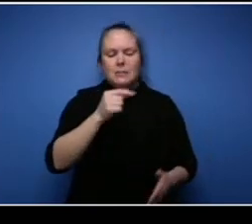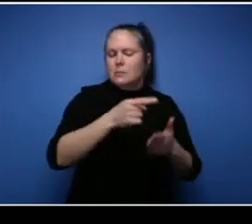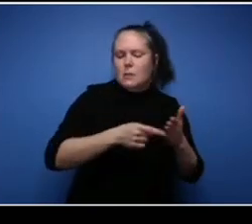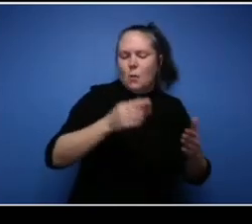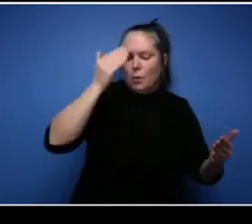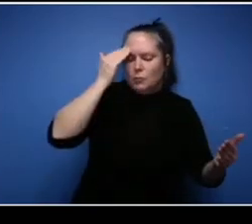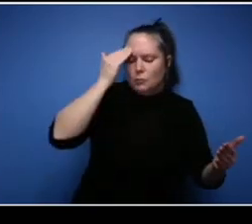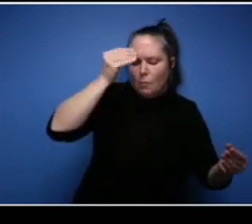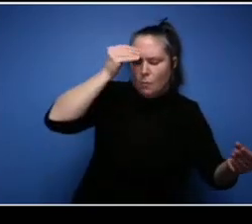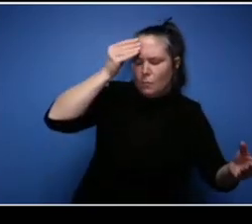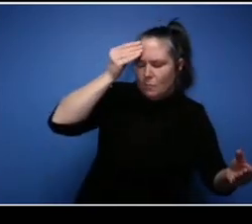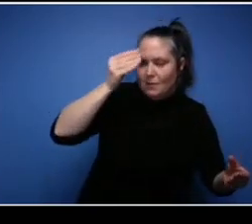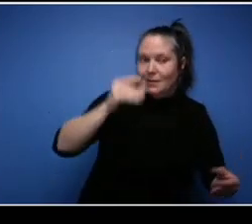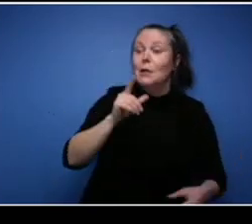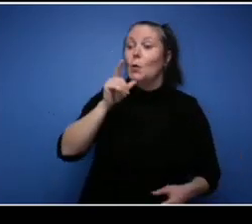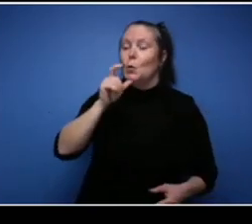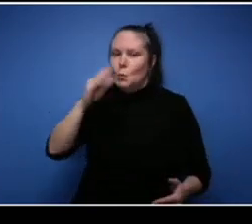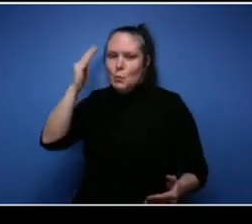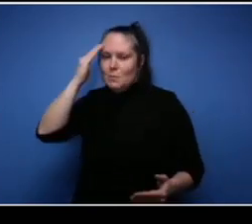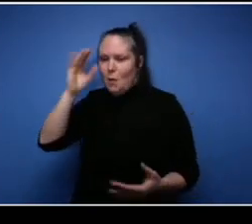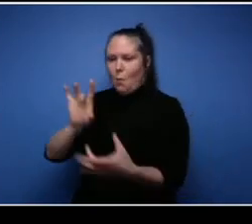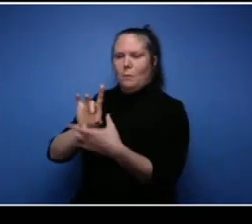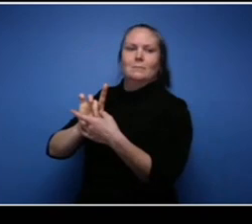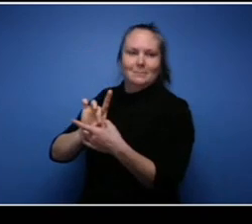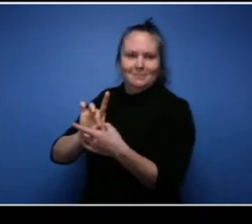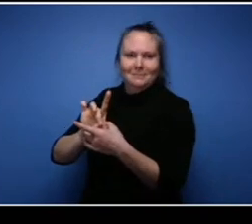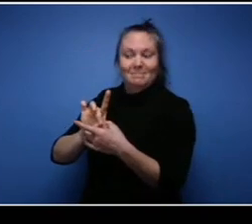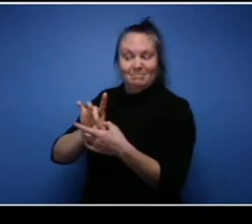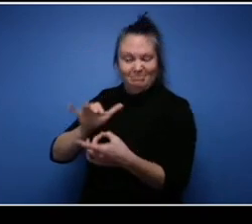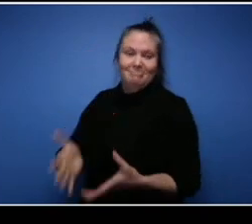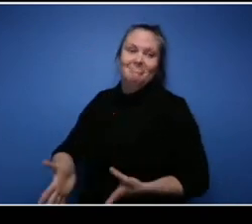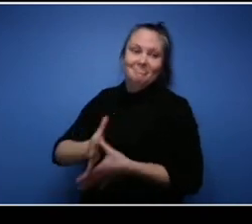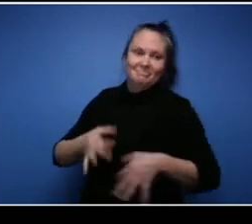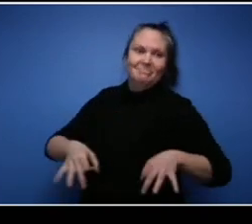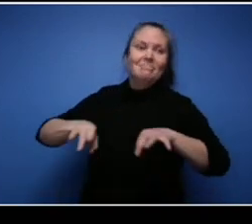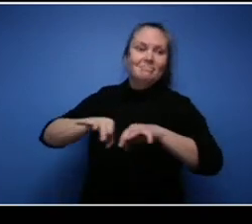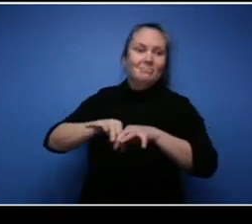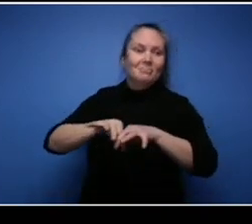really gotta build on the relationships and build on yourself as well. A lot of people